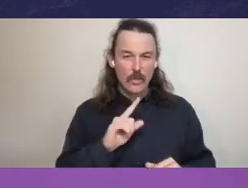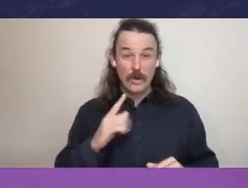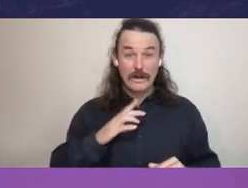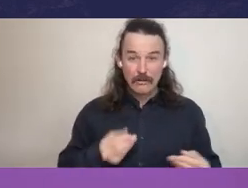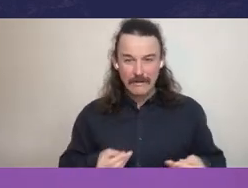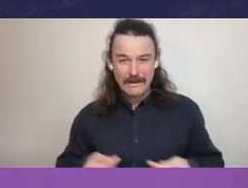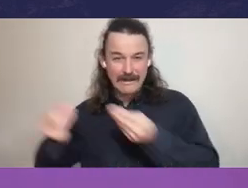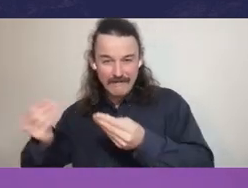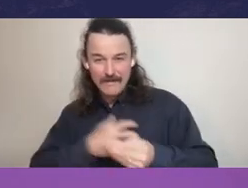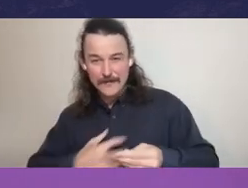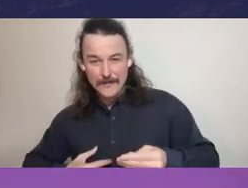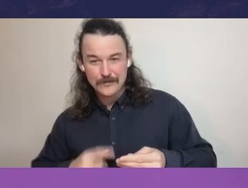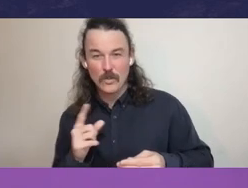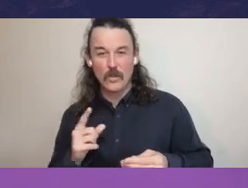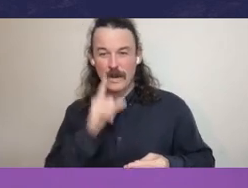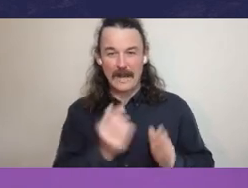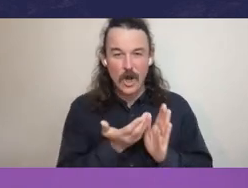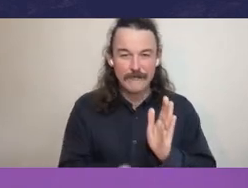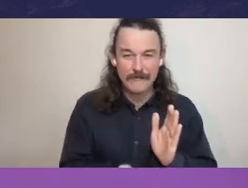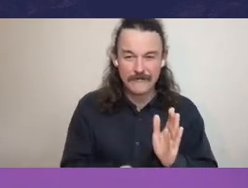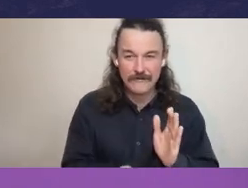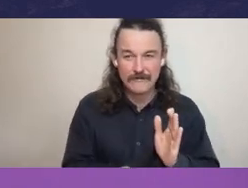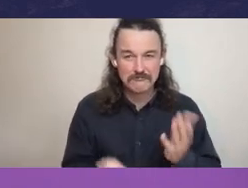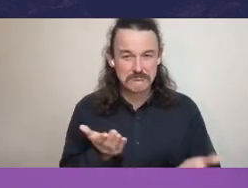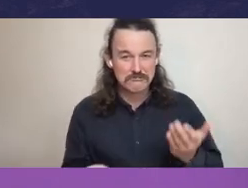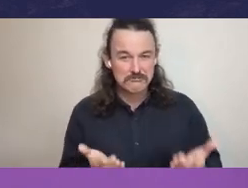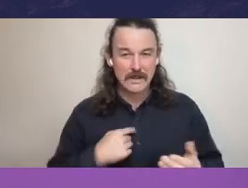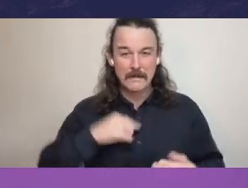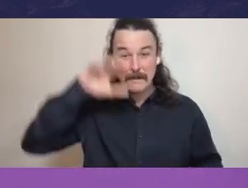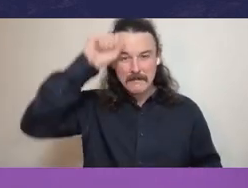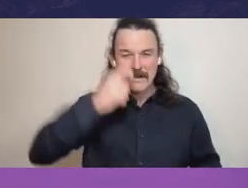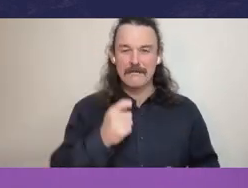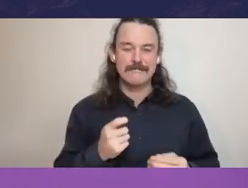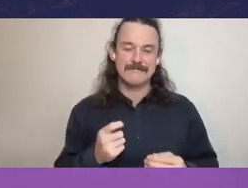I can recall from many, many years ago in another jurisdiction seeing a brief